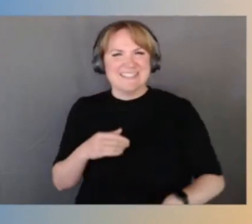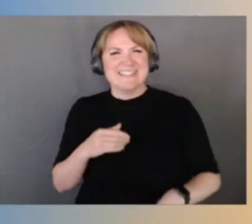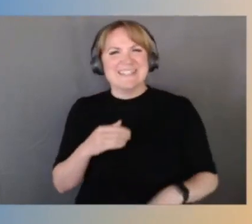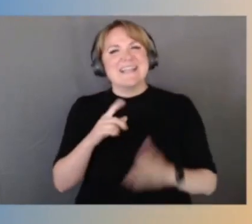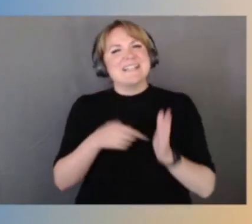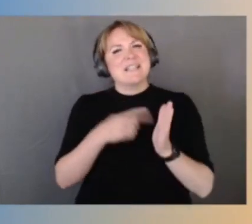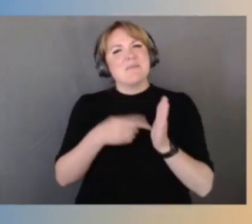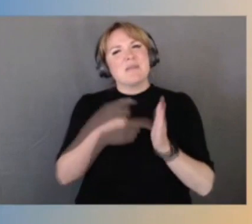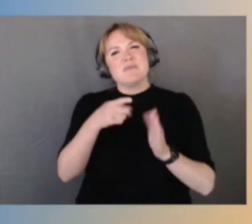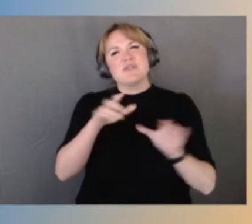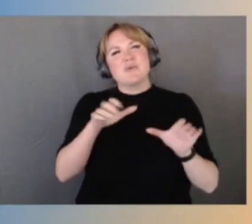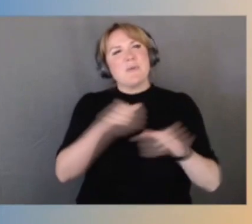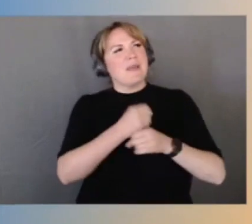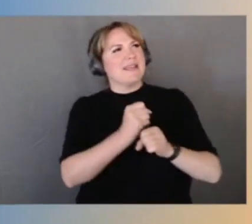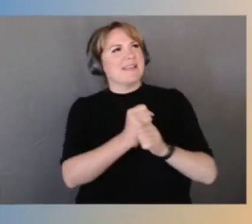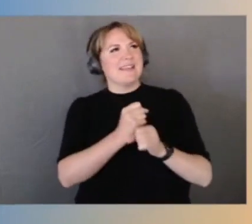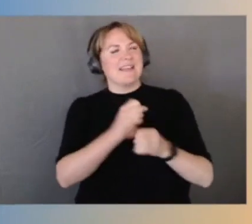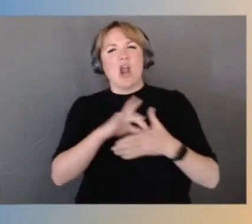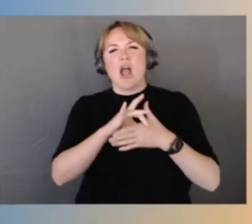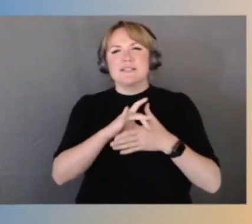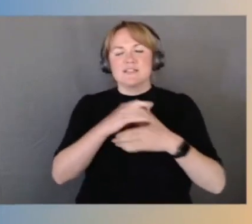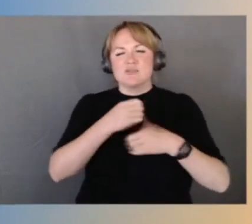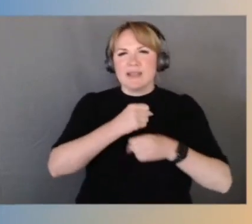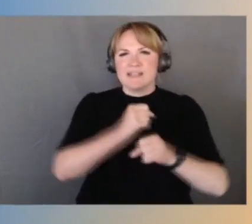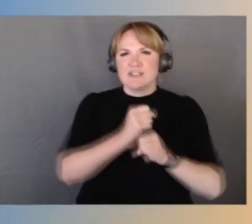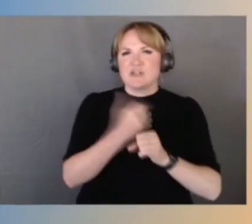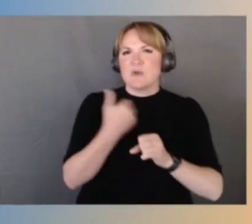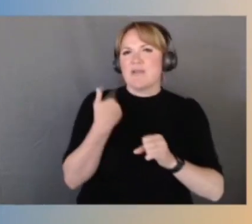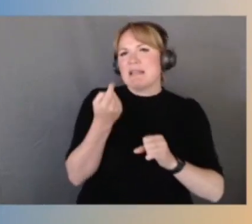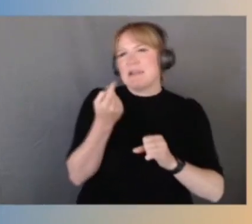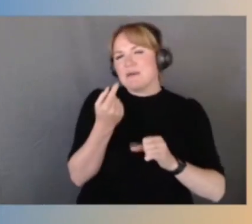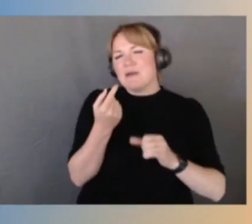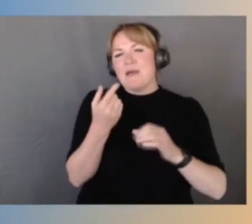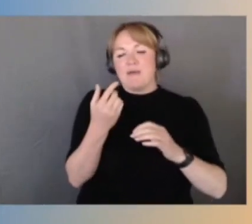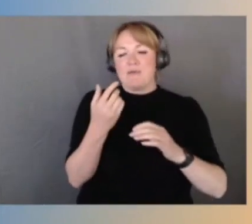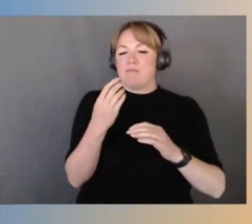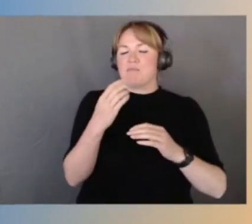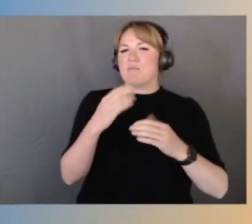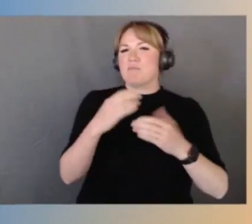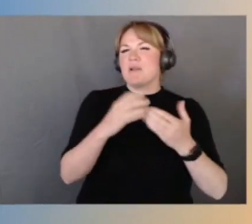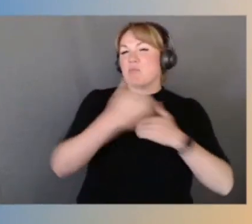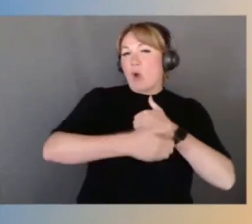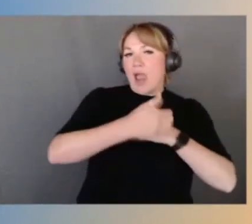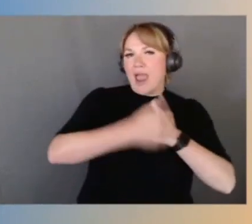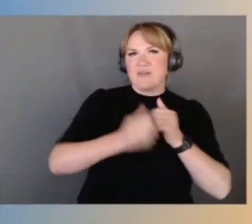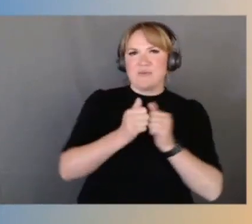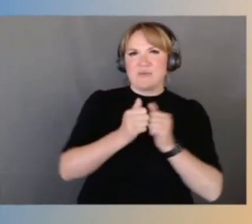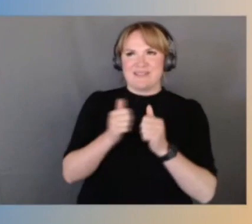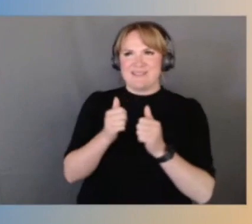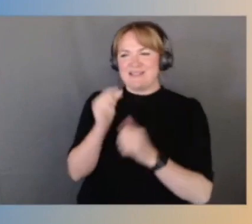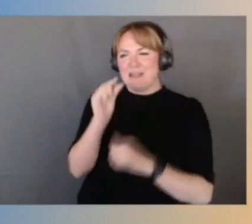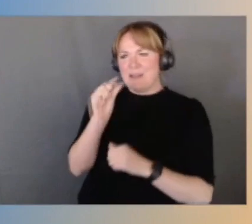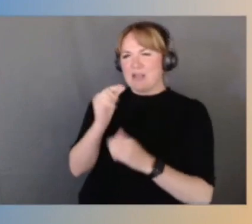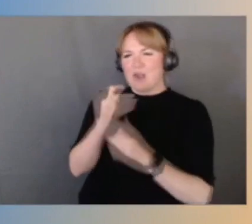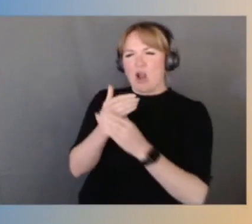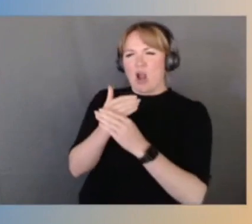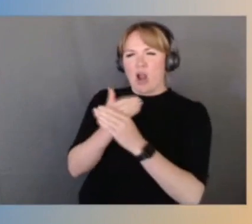an awful lot of bread around a little tiny bit of content. Well today it felt like it was really all content.